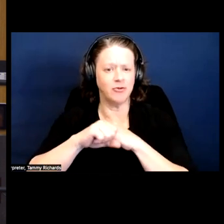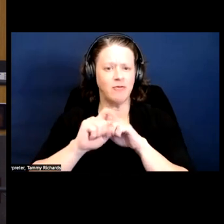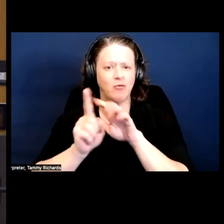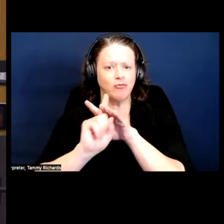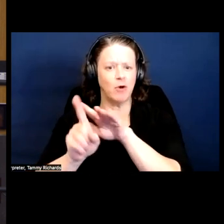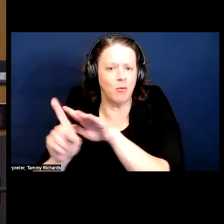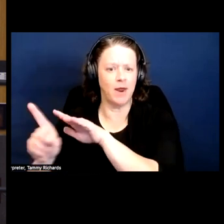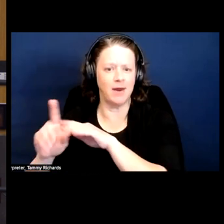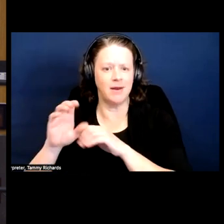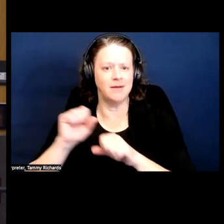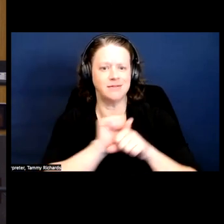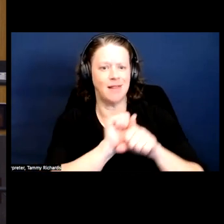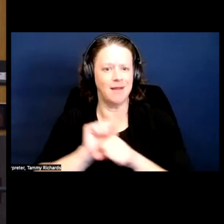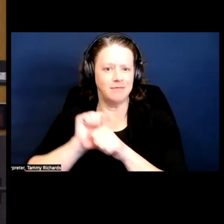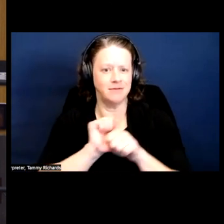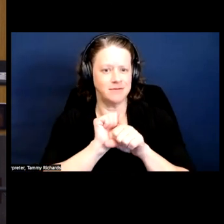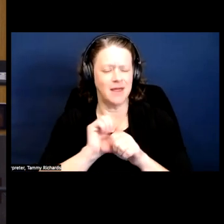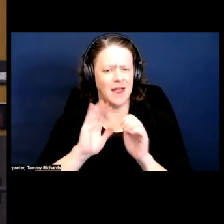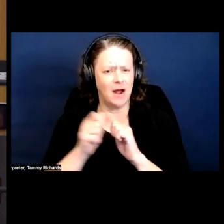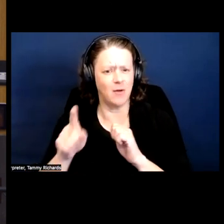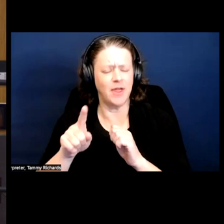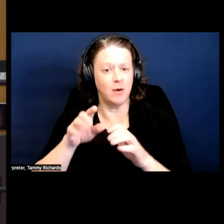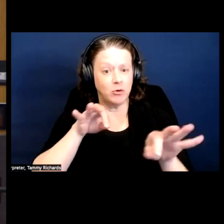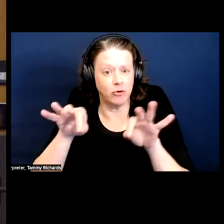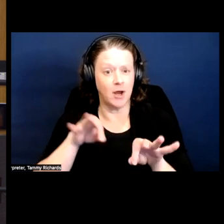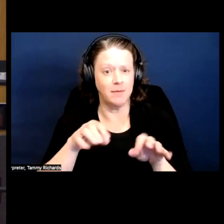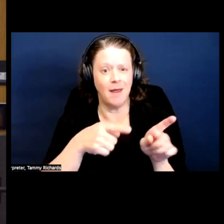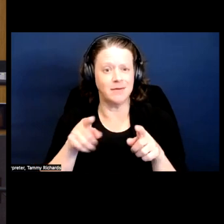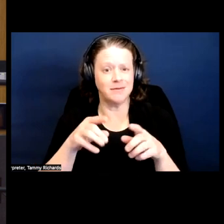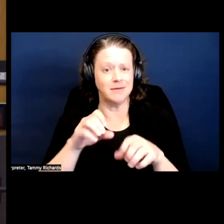and the way they were described as slaves is to make comments on their disability, so